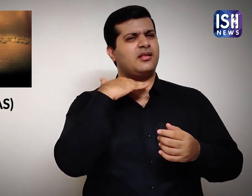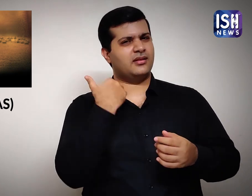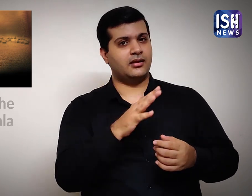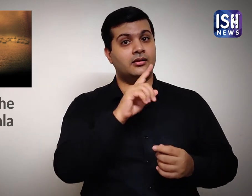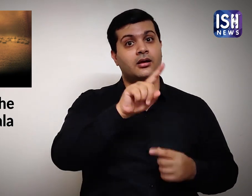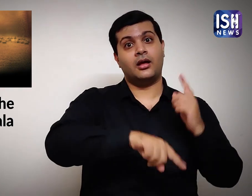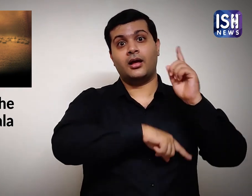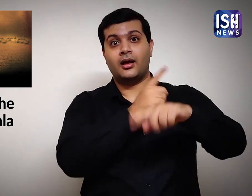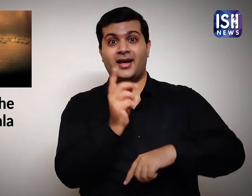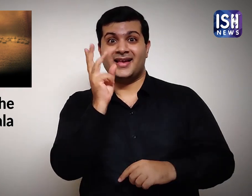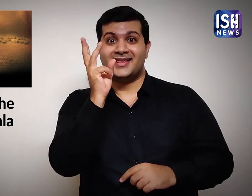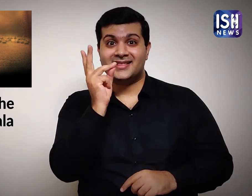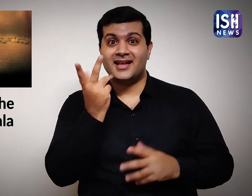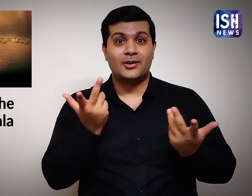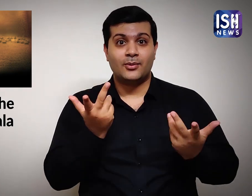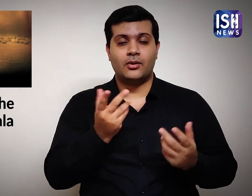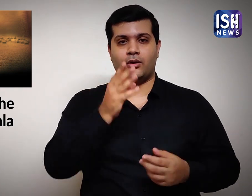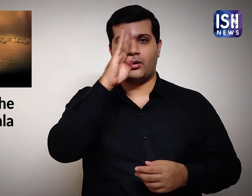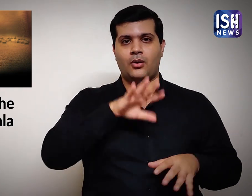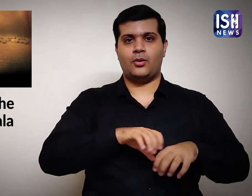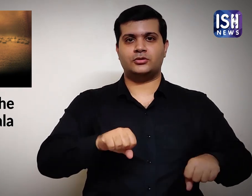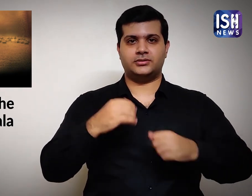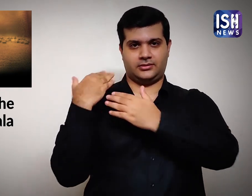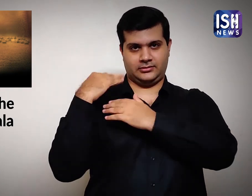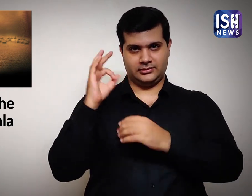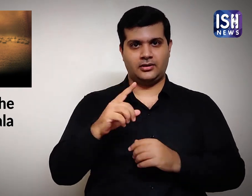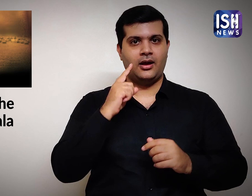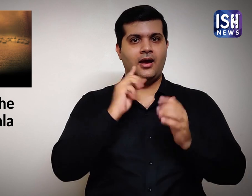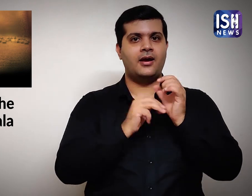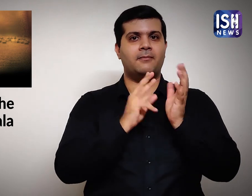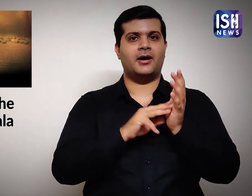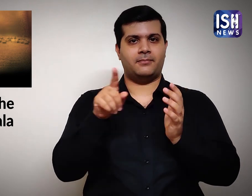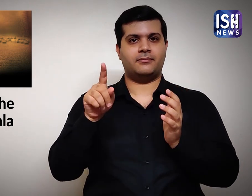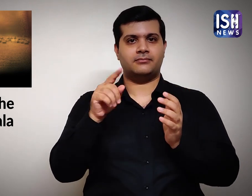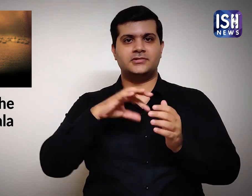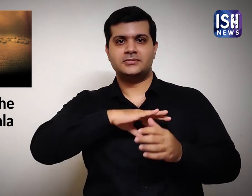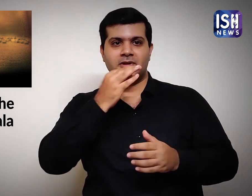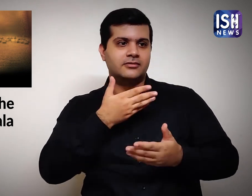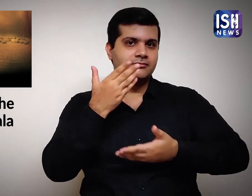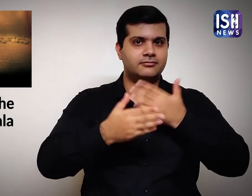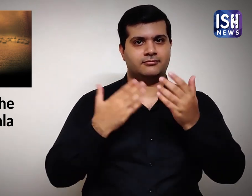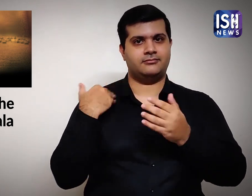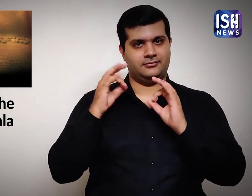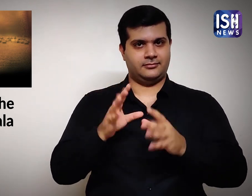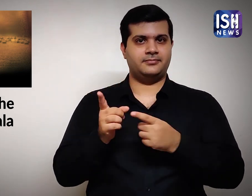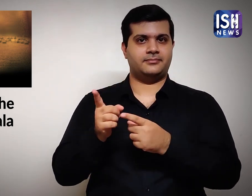After his death, Hussain became the third Imam.